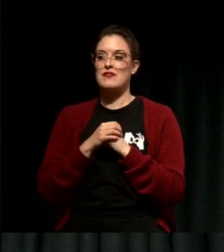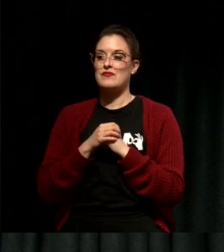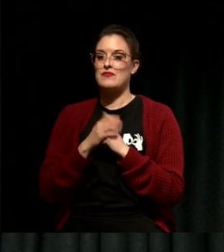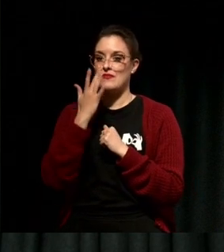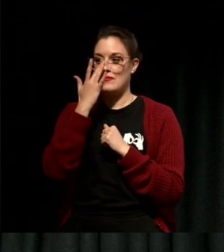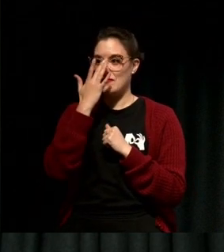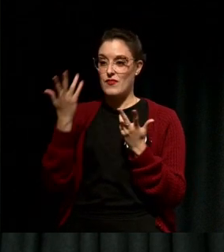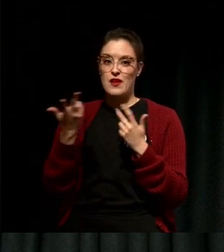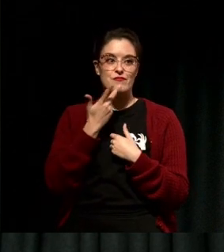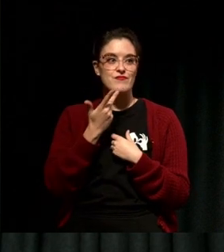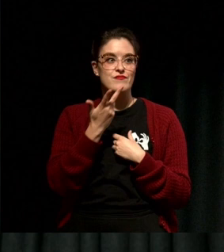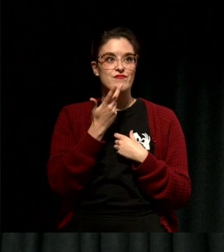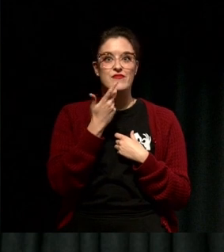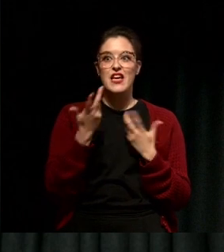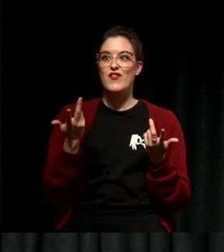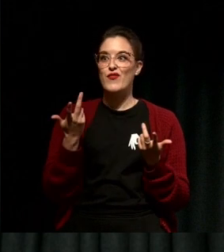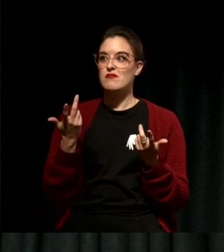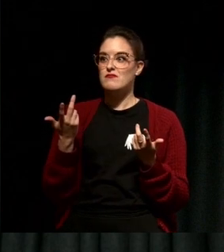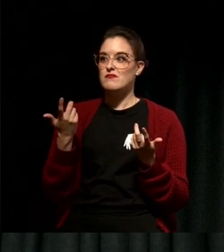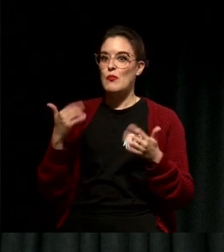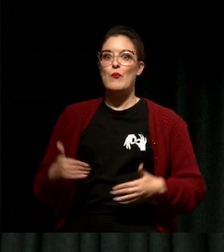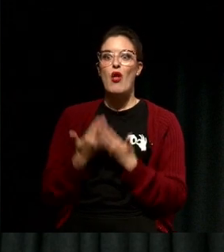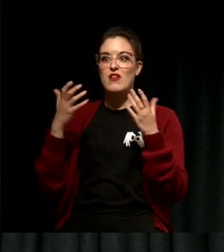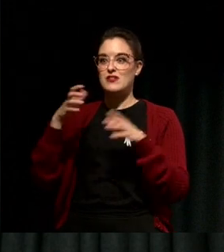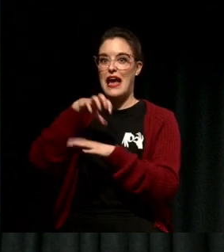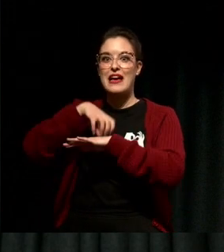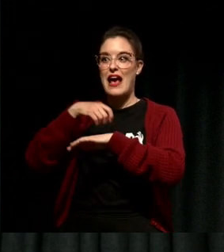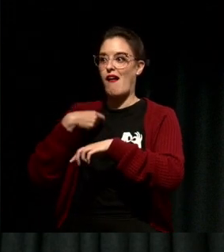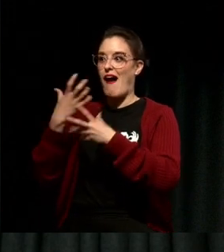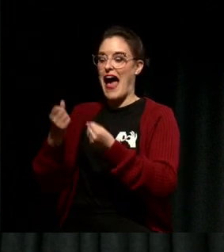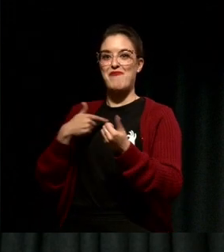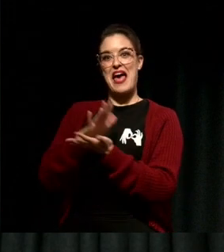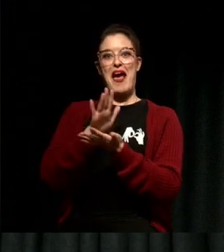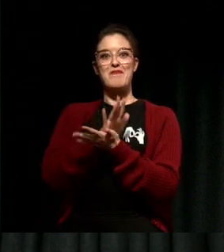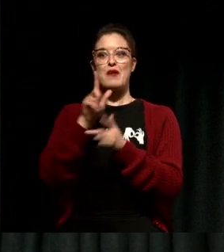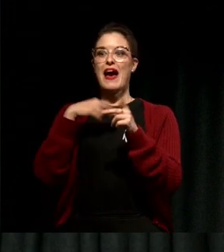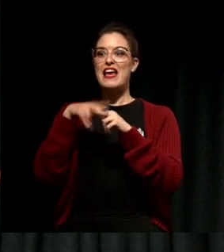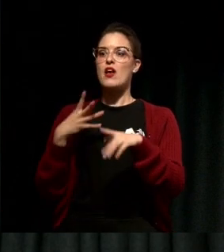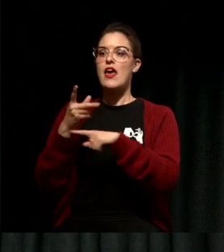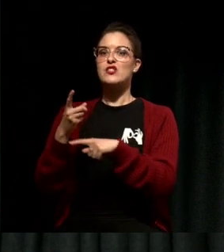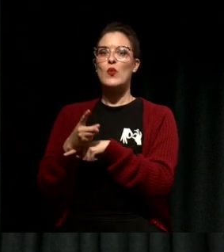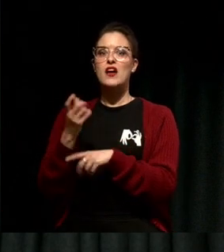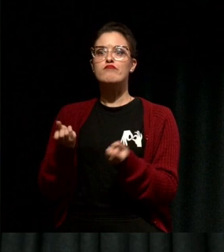my birthday the next week, then I'm miserable and I'm lonely. So slowly I processed my failure.